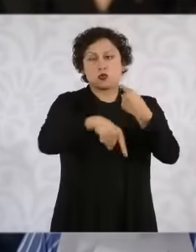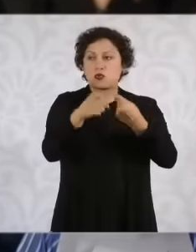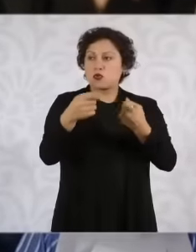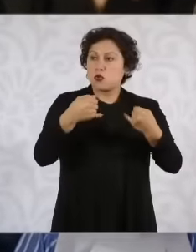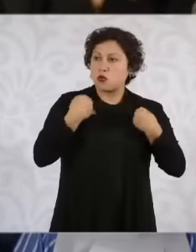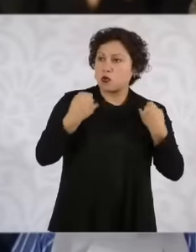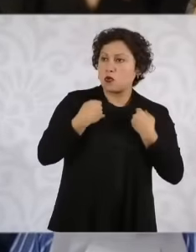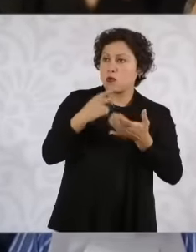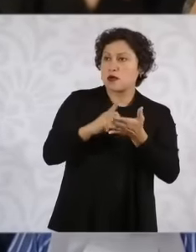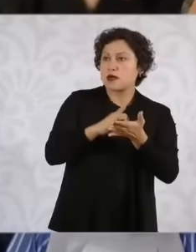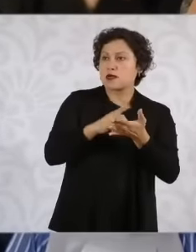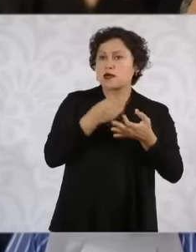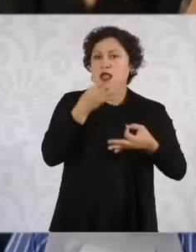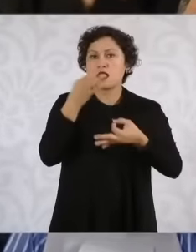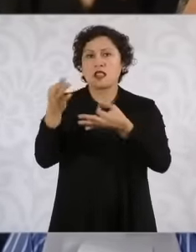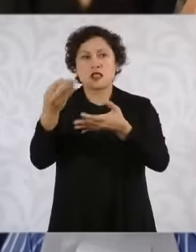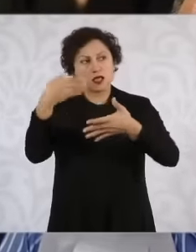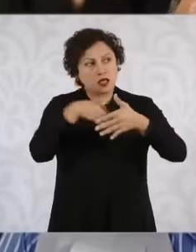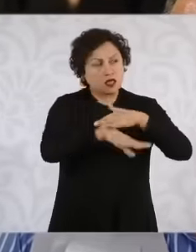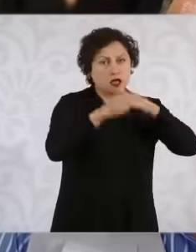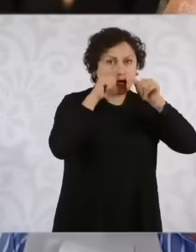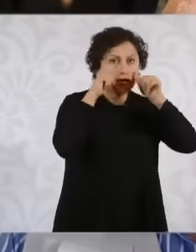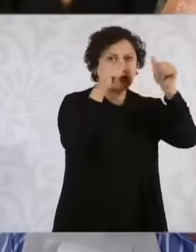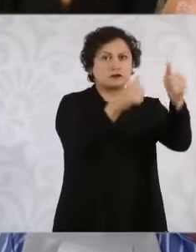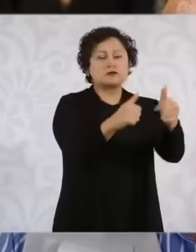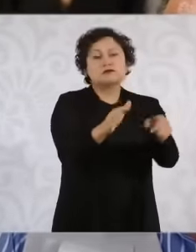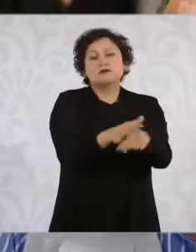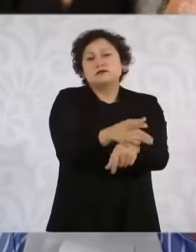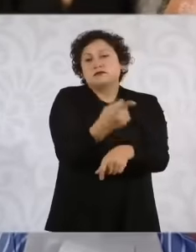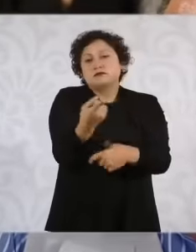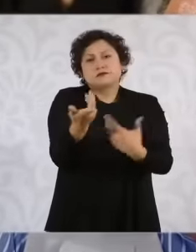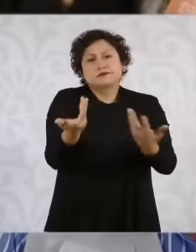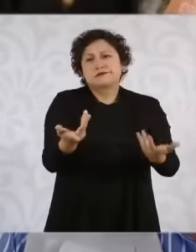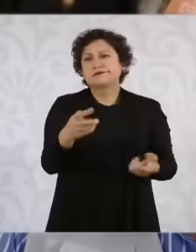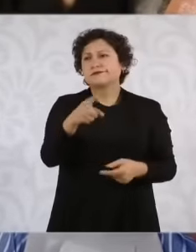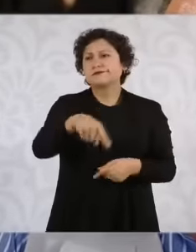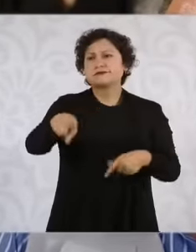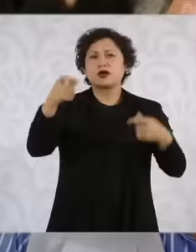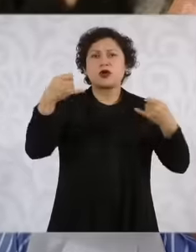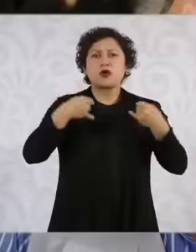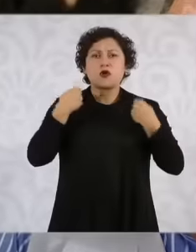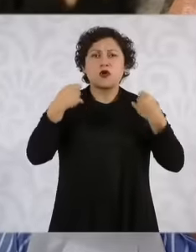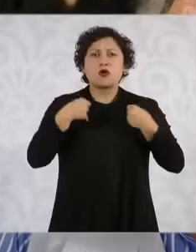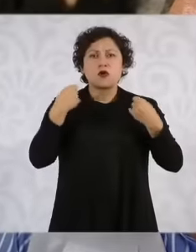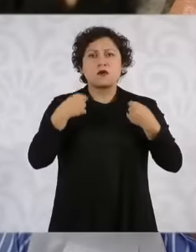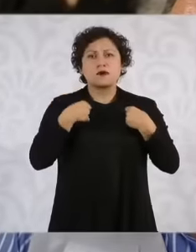and because it is not only that they go or are attracted by economic reasons and that but